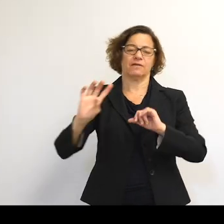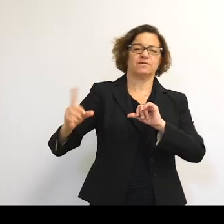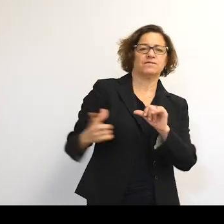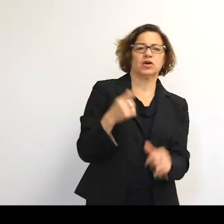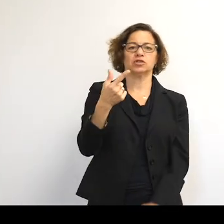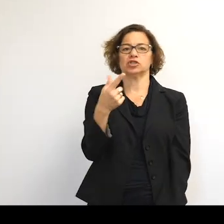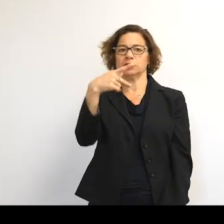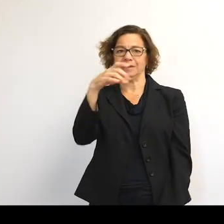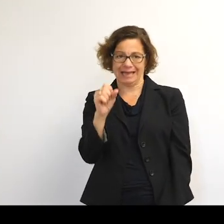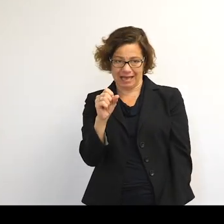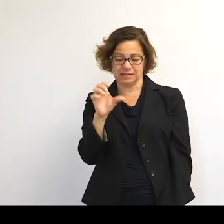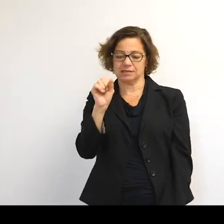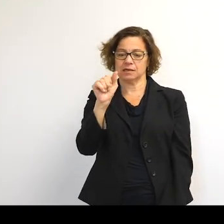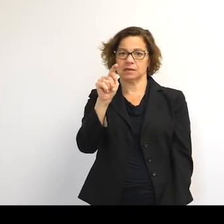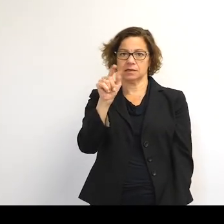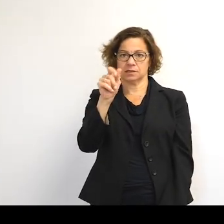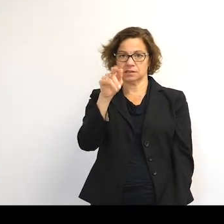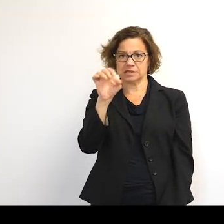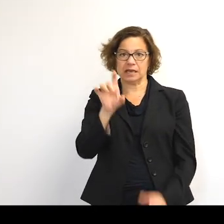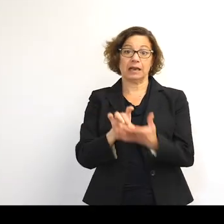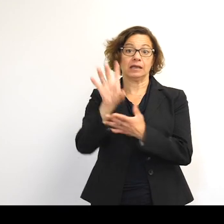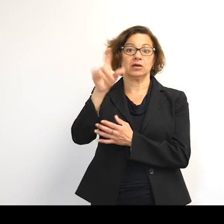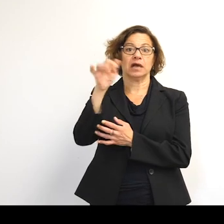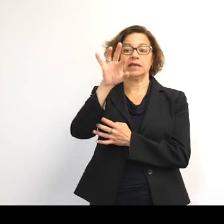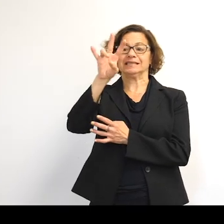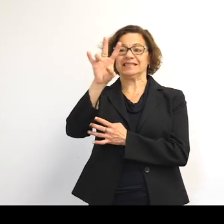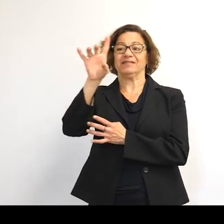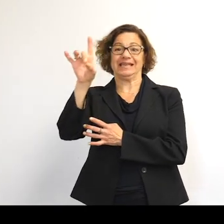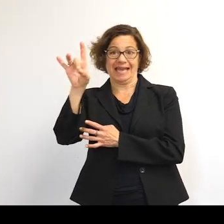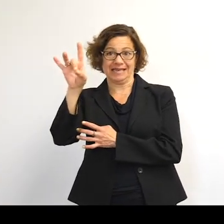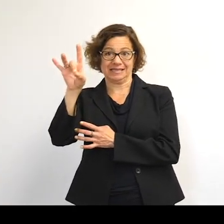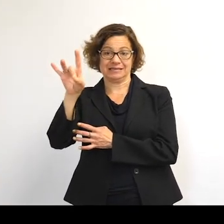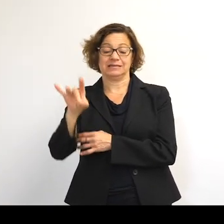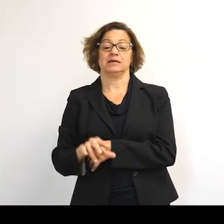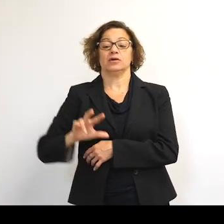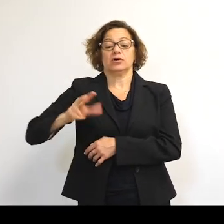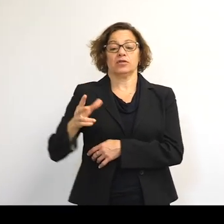was launched in 1978. And this is where we talk about our third orbital regime,